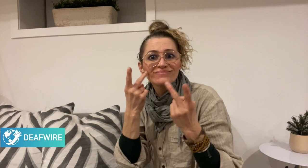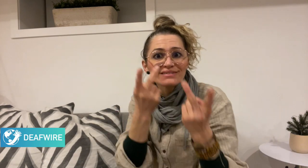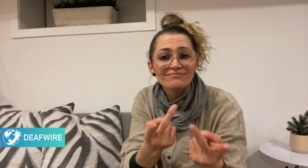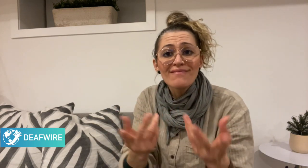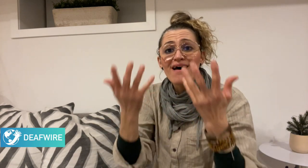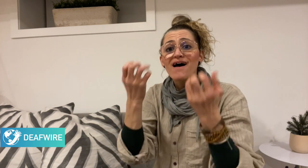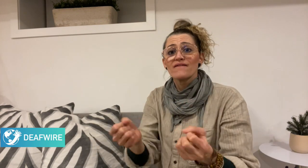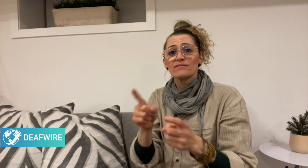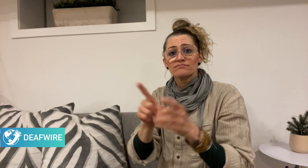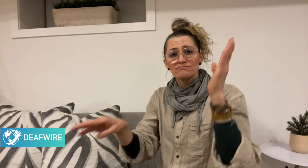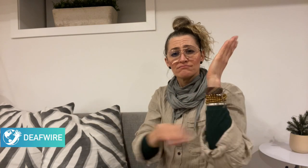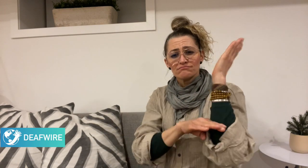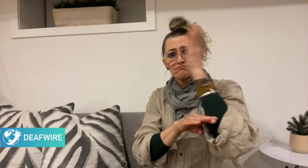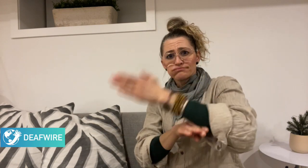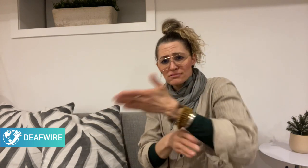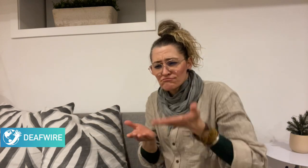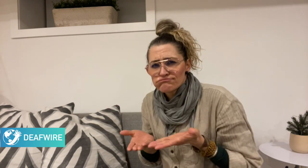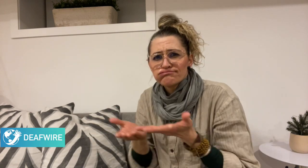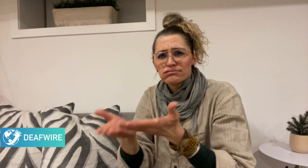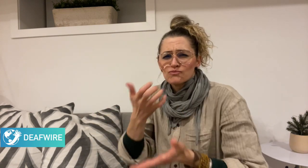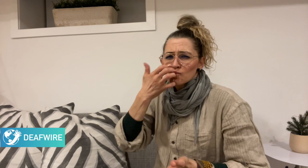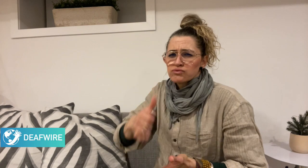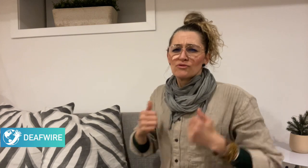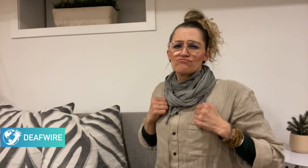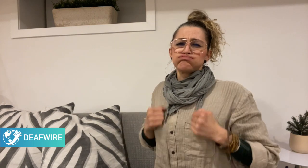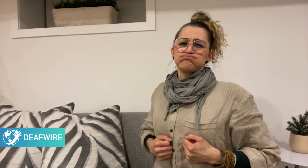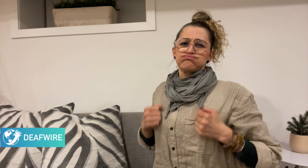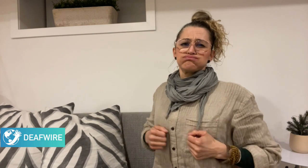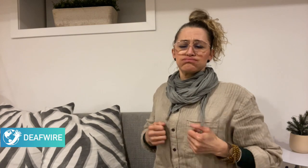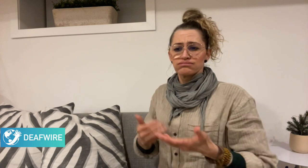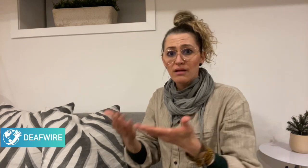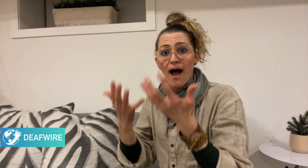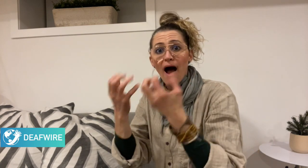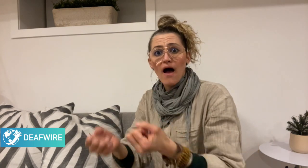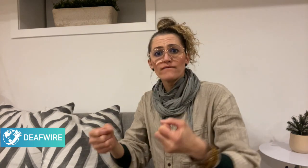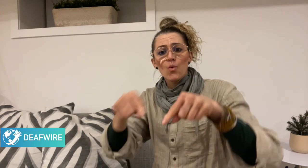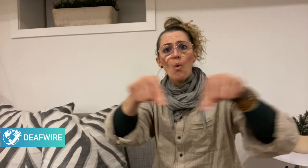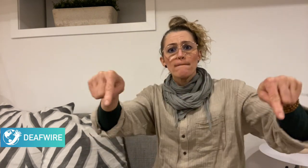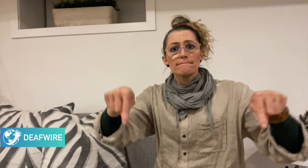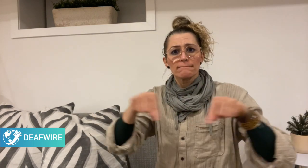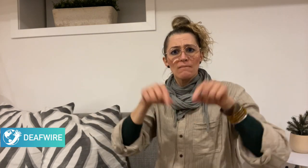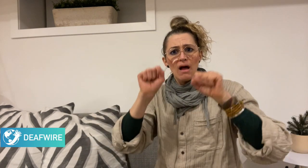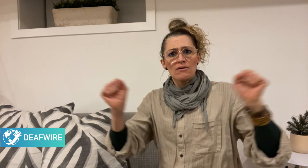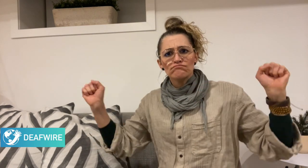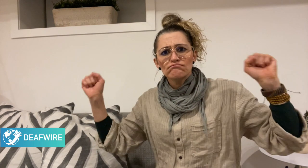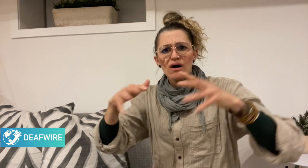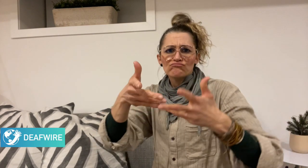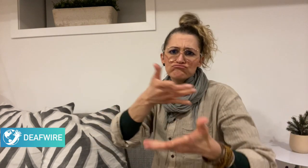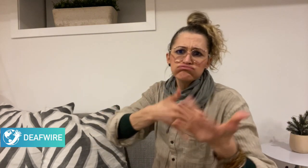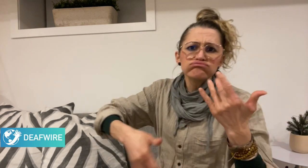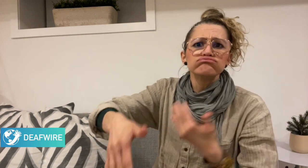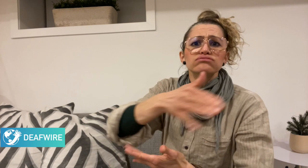activity room are some of the spaces that will get updated